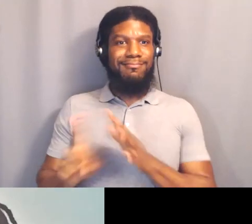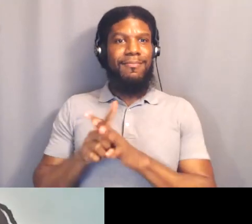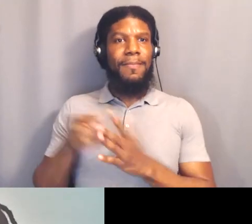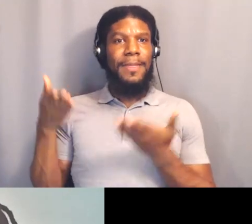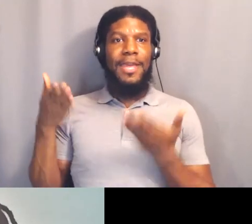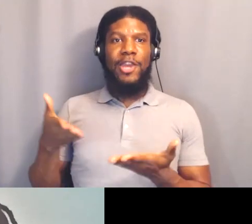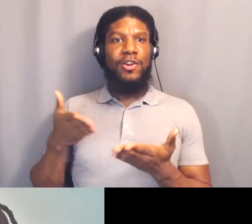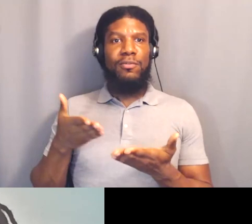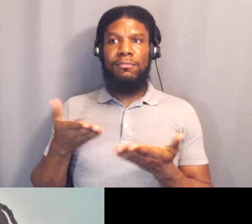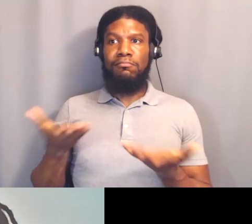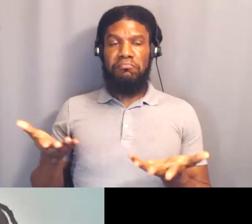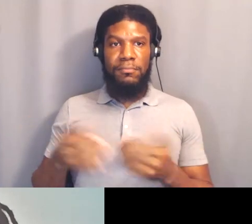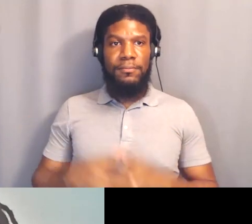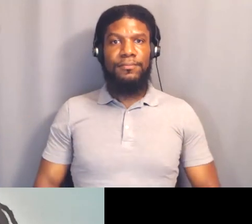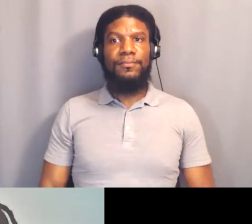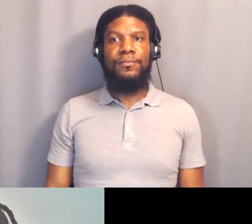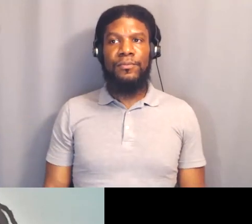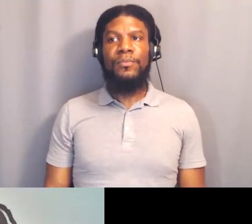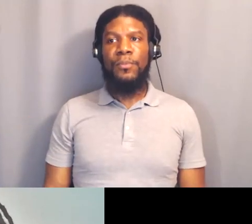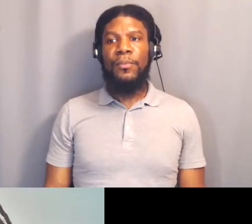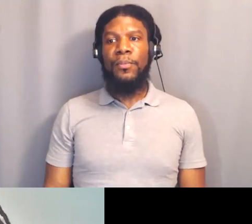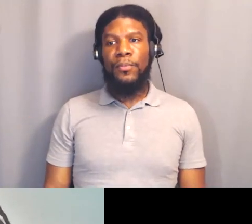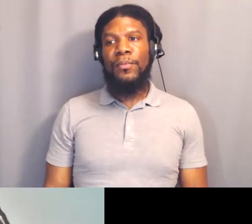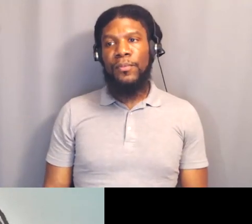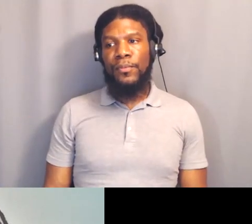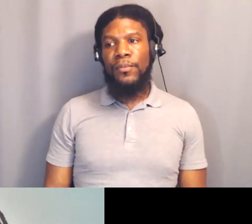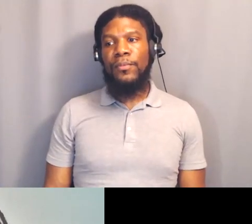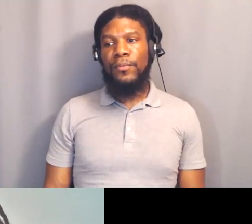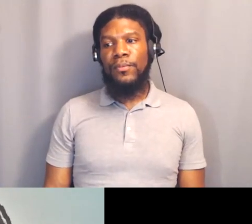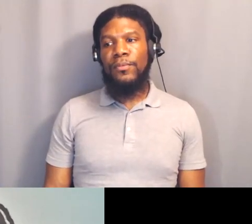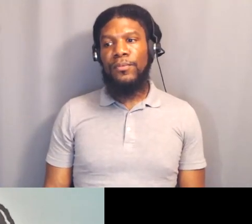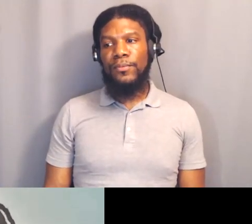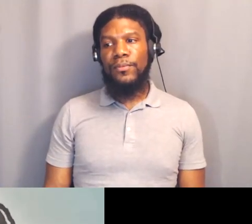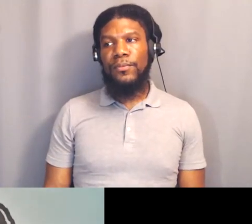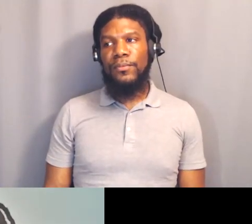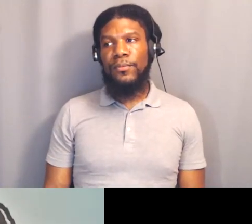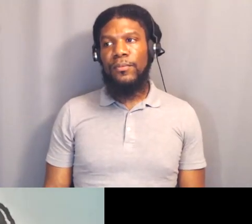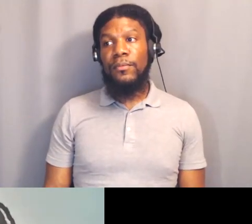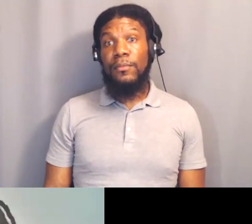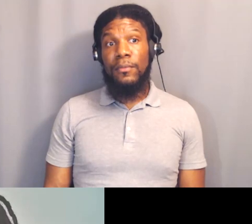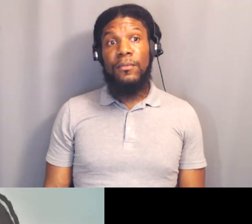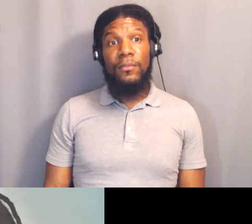And I think it can also mean, especially if you have a Black body,